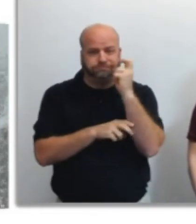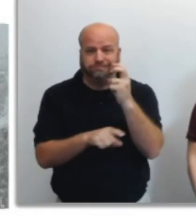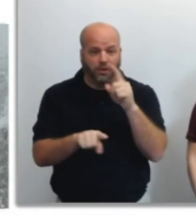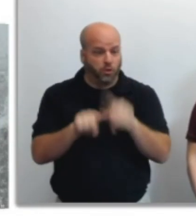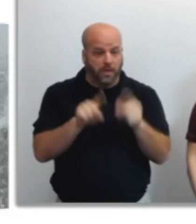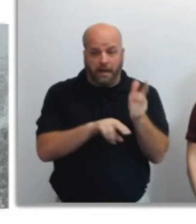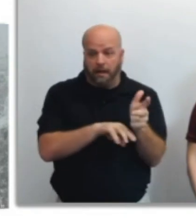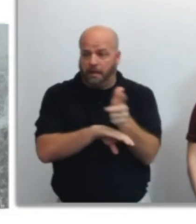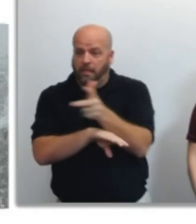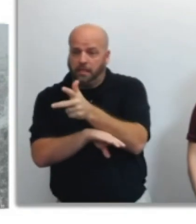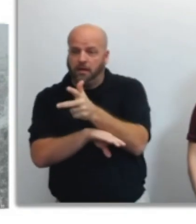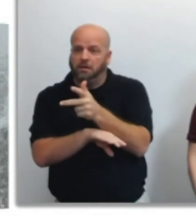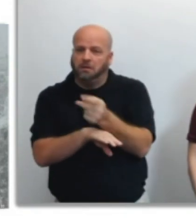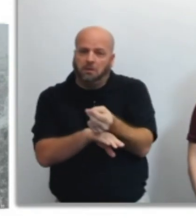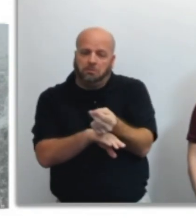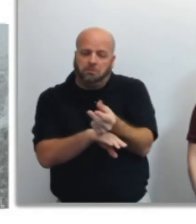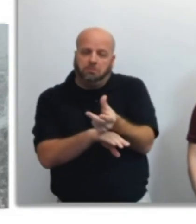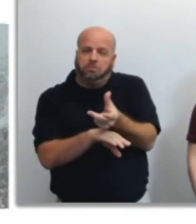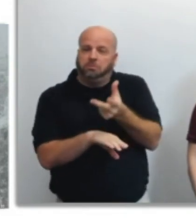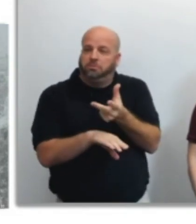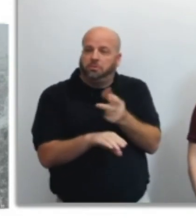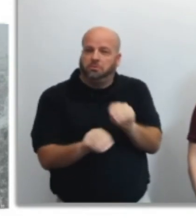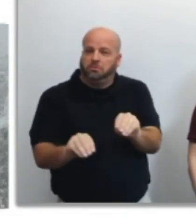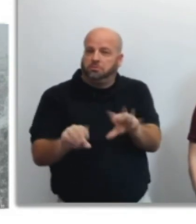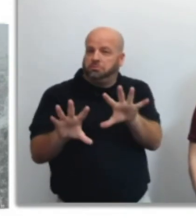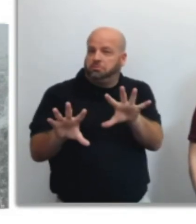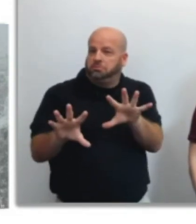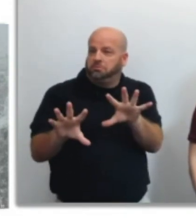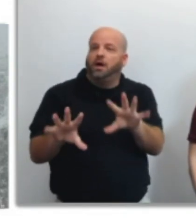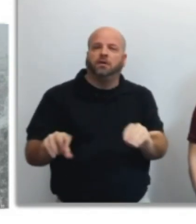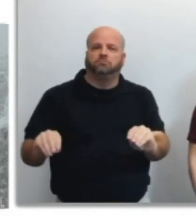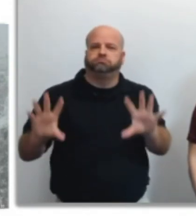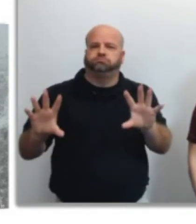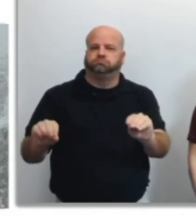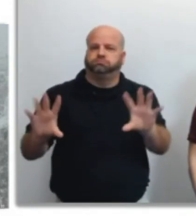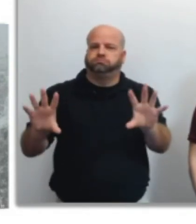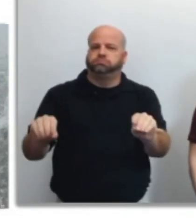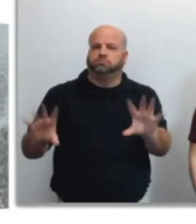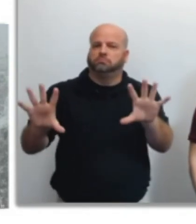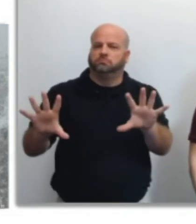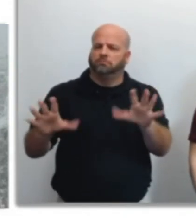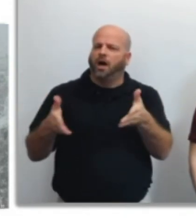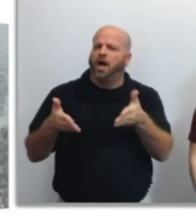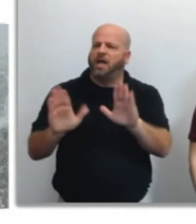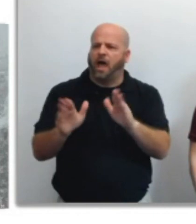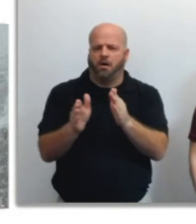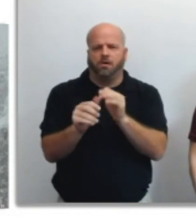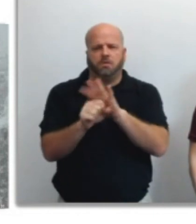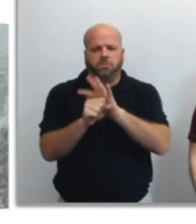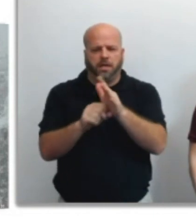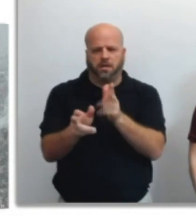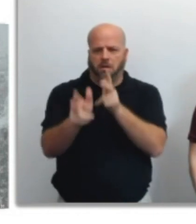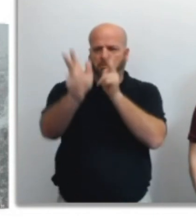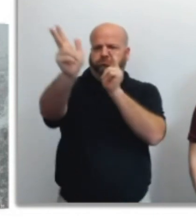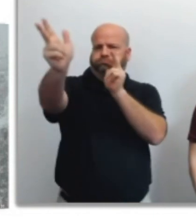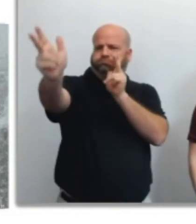reduce your speed, turn on your headlights and hazard lights, and allow plenty of distance between you and the car in front of you.